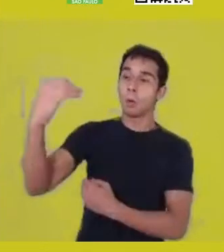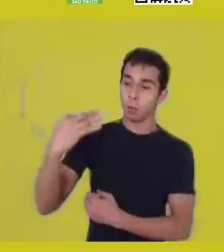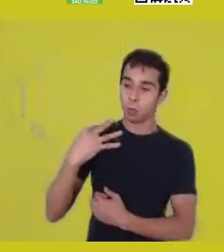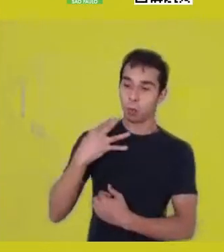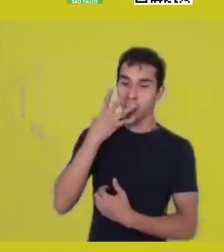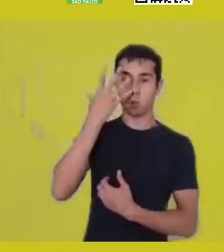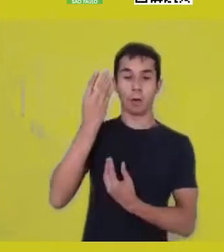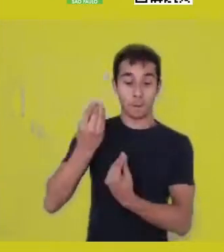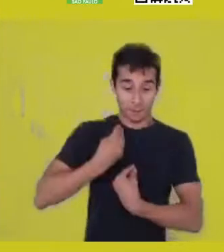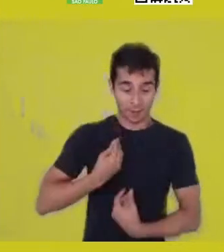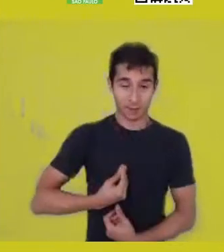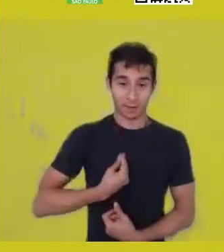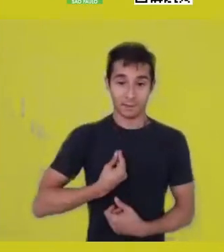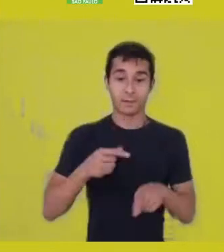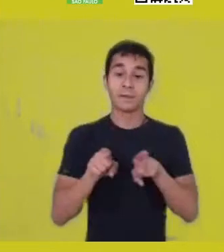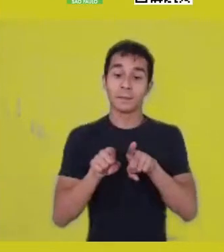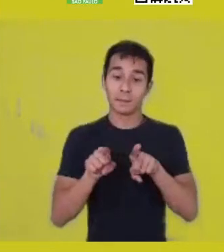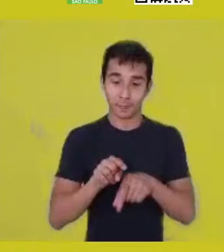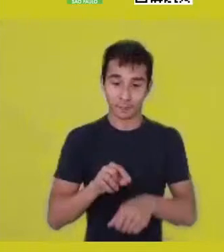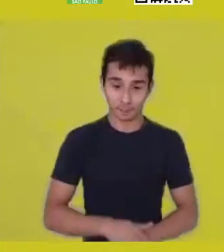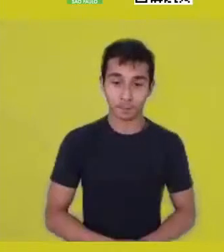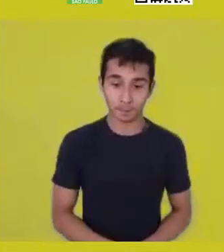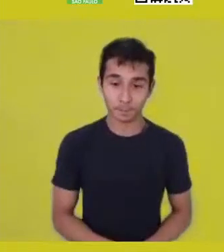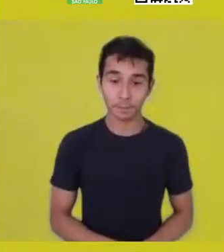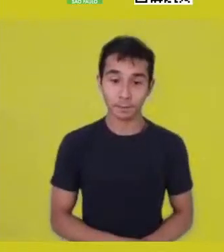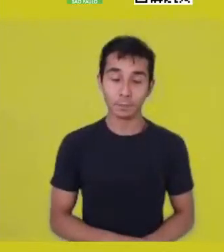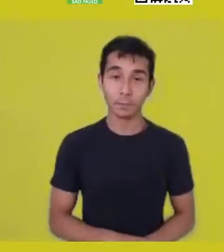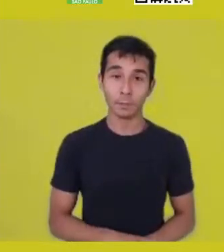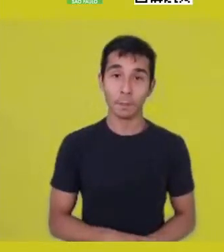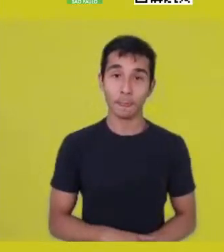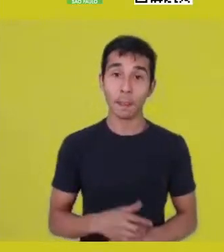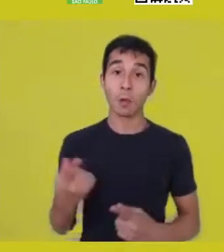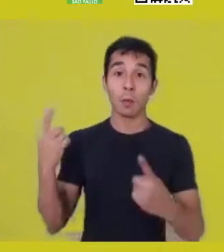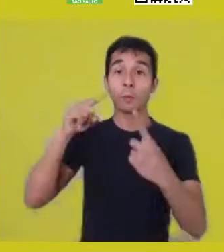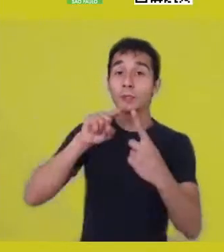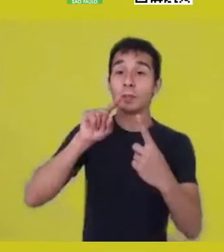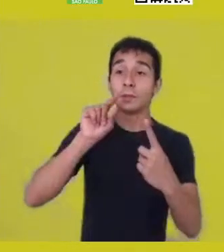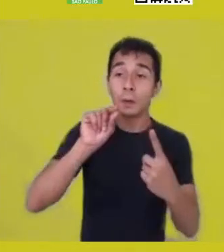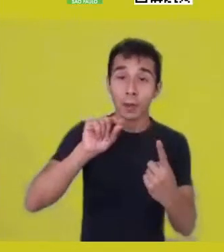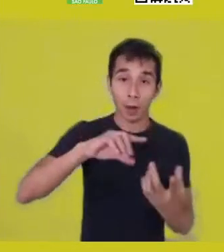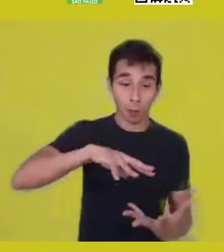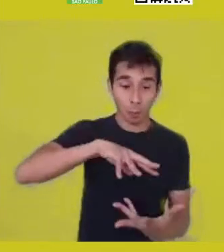The ultimate purpose is maintaining the balance of the cosmic order,